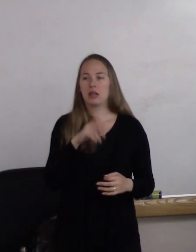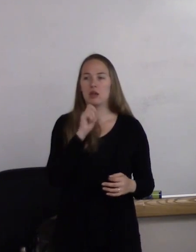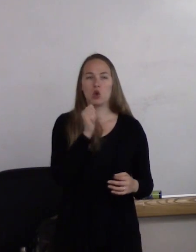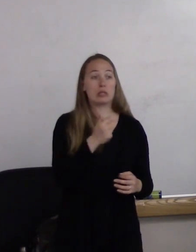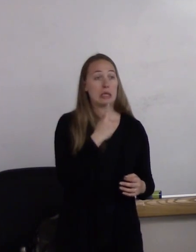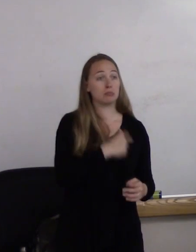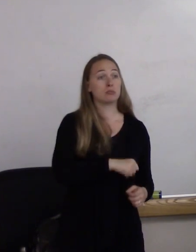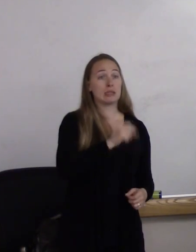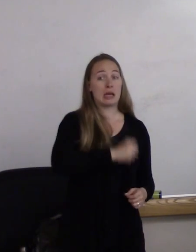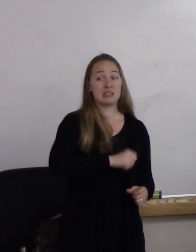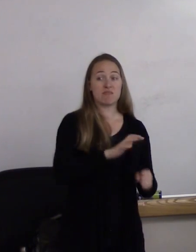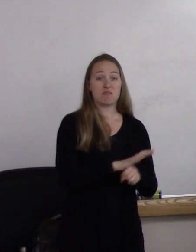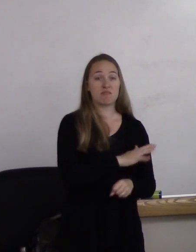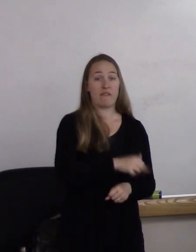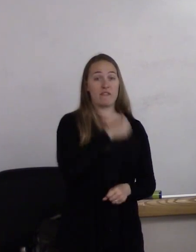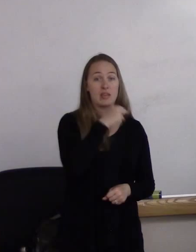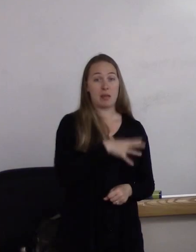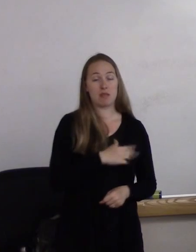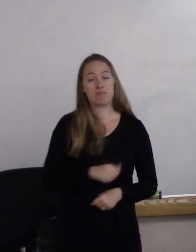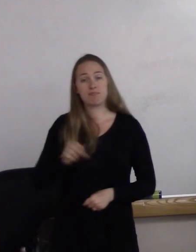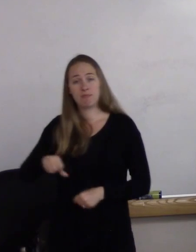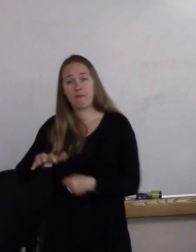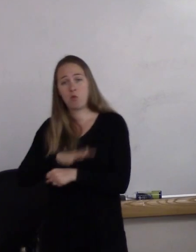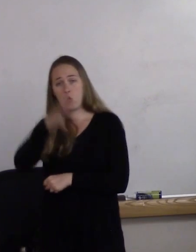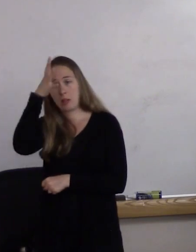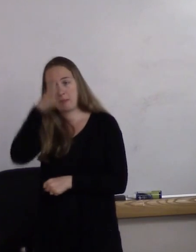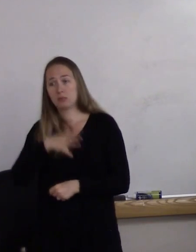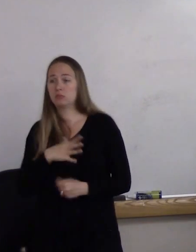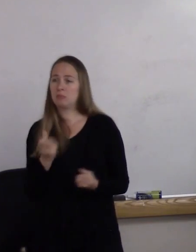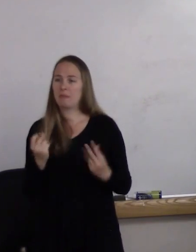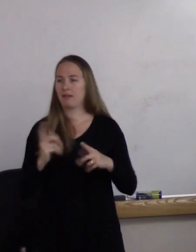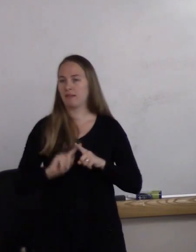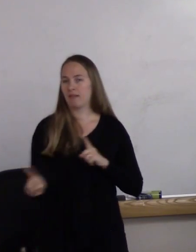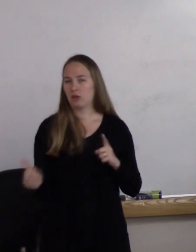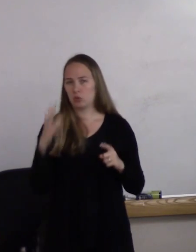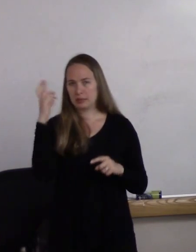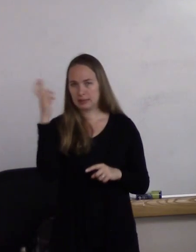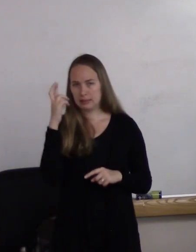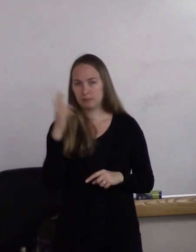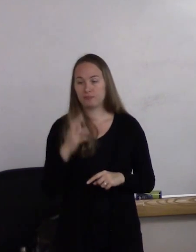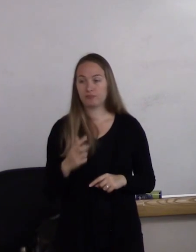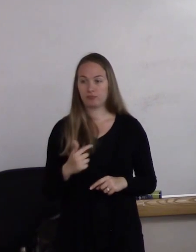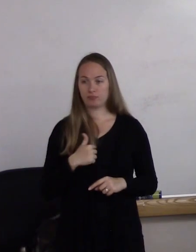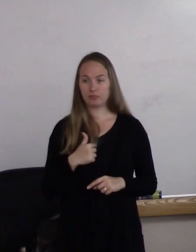and there are a number of reasons for that. I am a gerontologist,